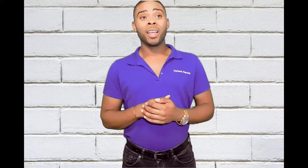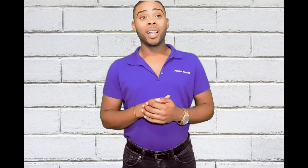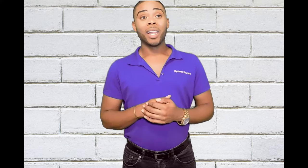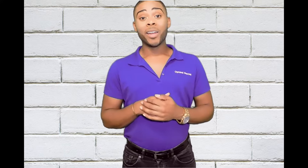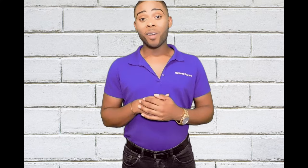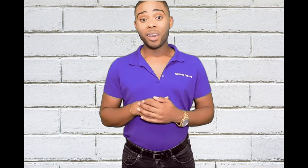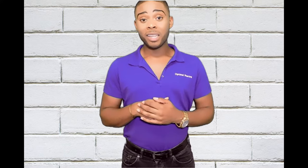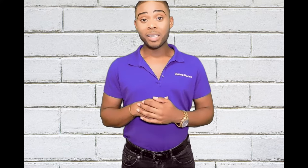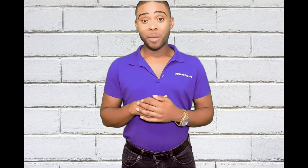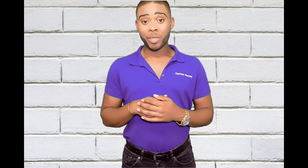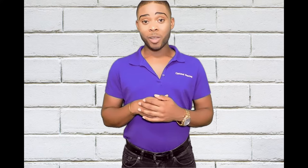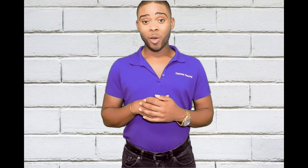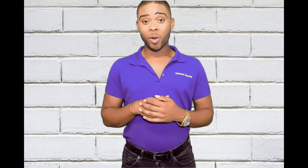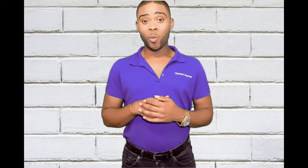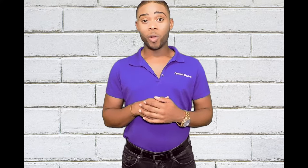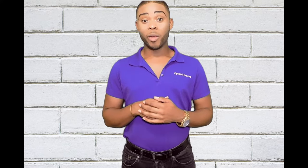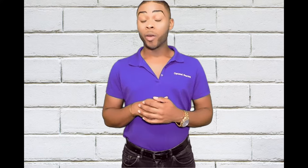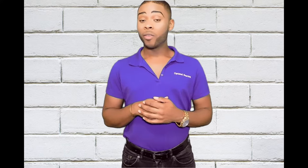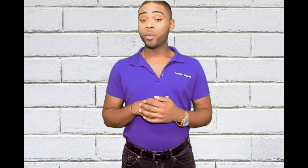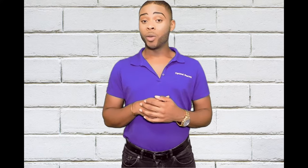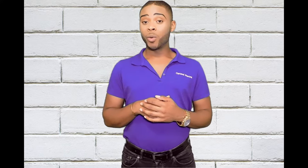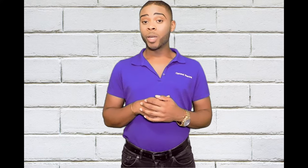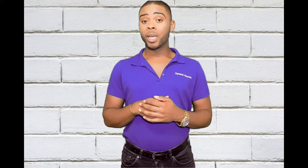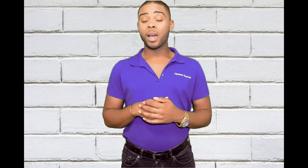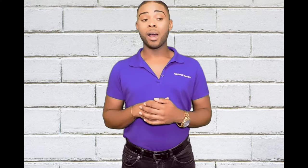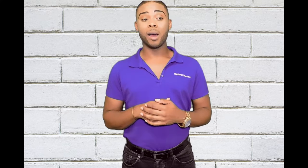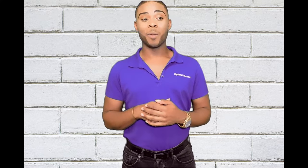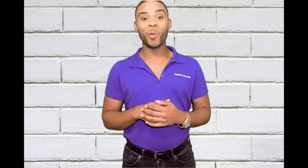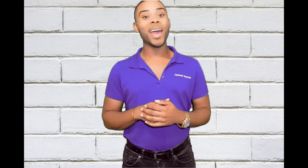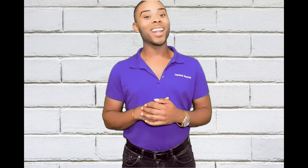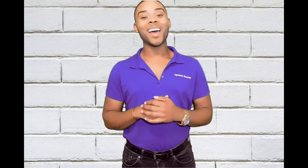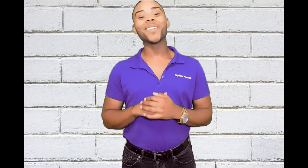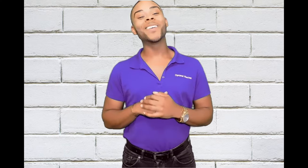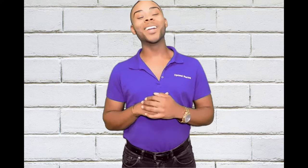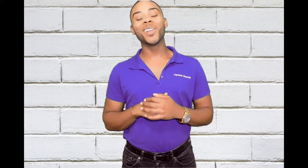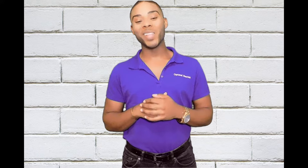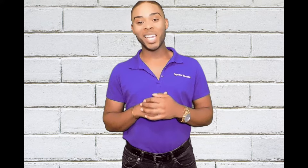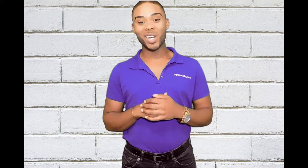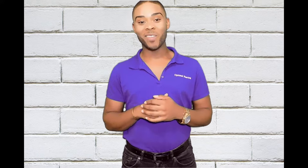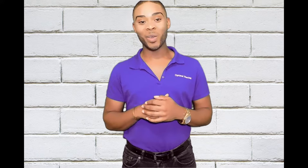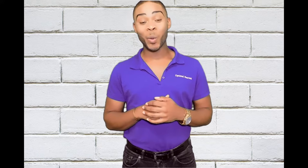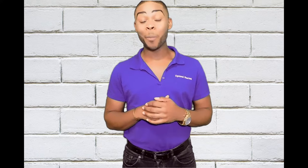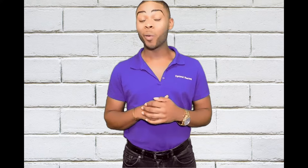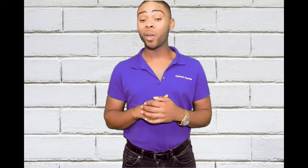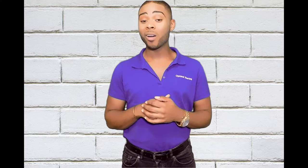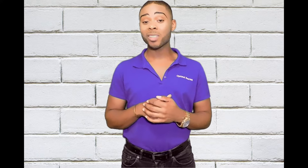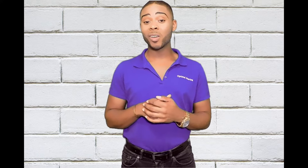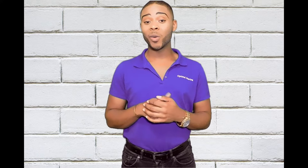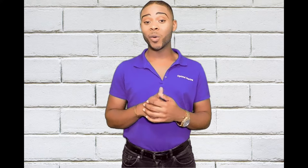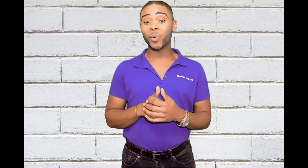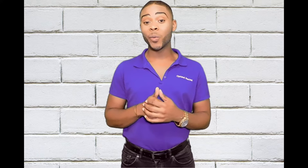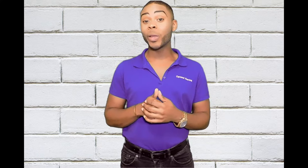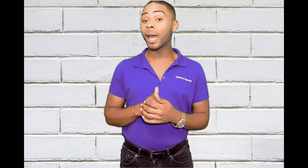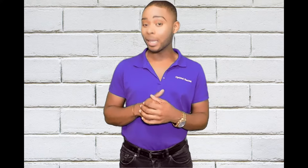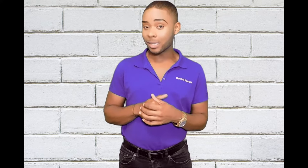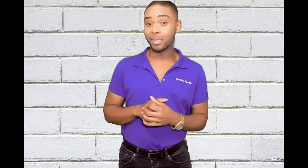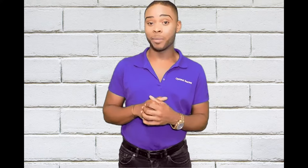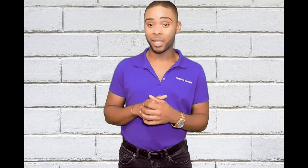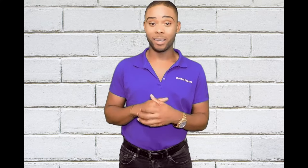Later on in this episode, we'll interview Luke. We had a lot of fun doing the interview, but we also.. WE GOT INTO SOME THINGS